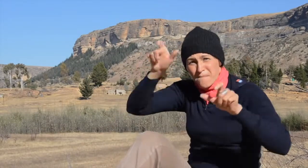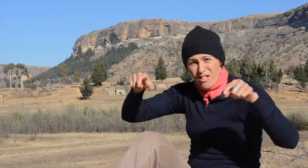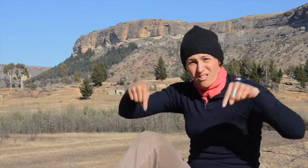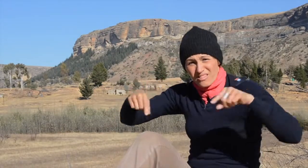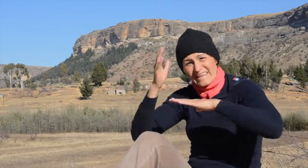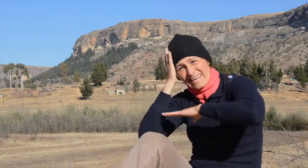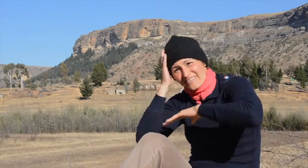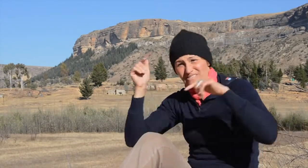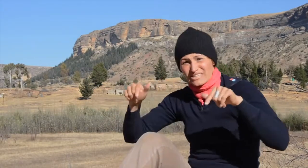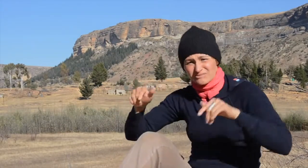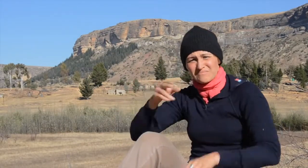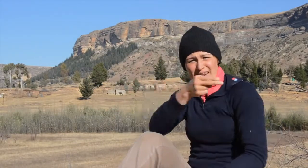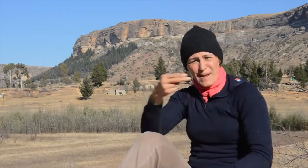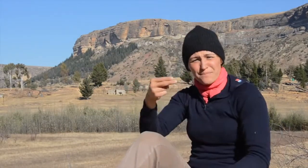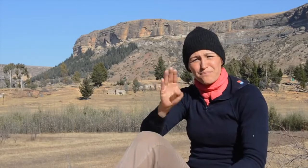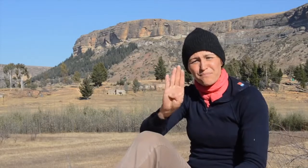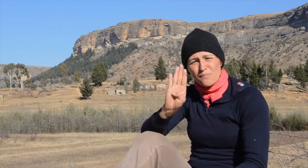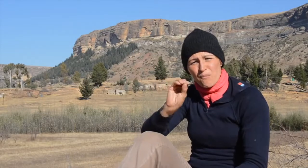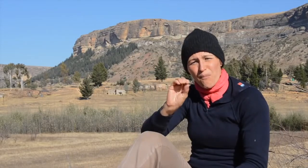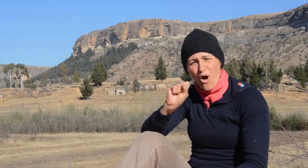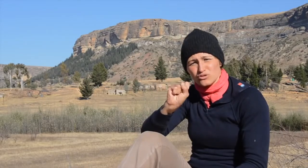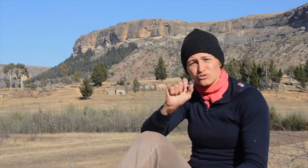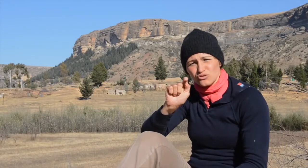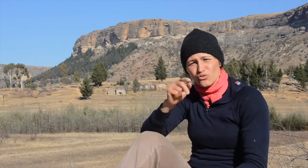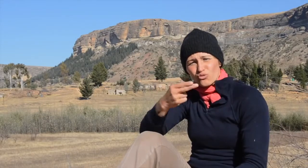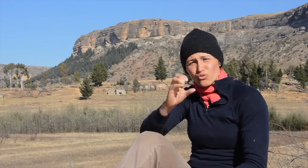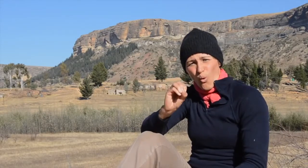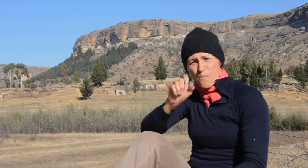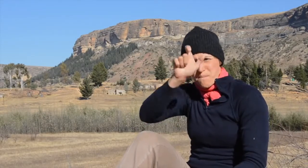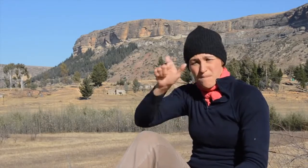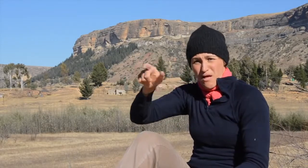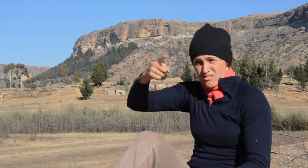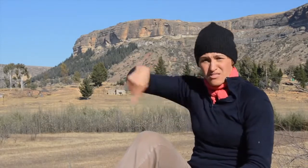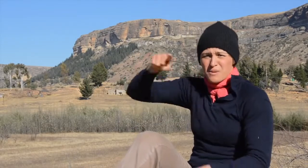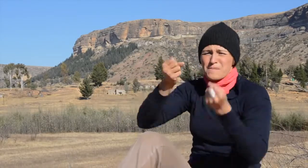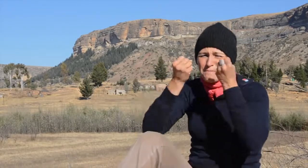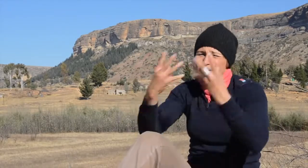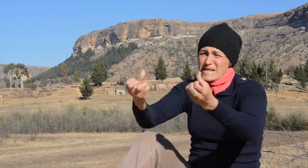that live here are called Basotho and the